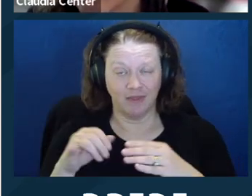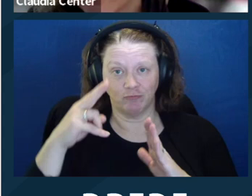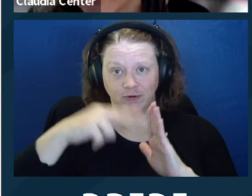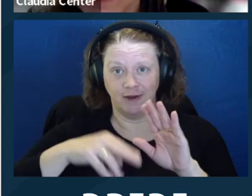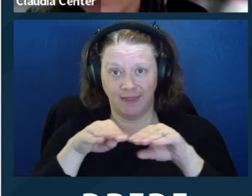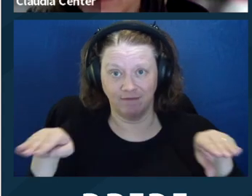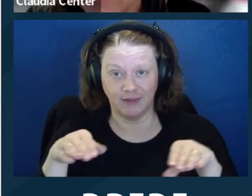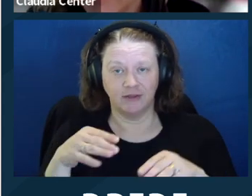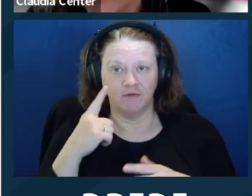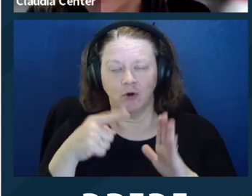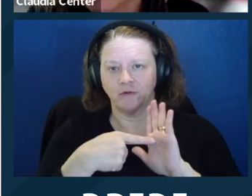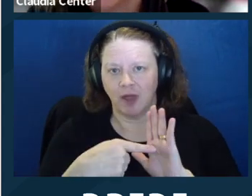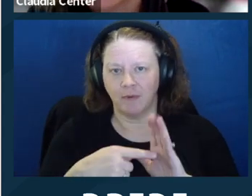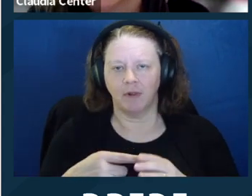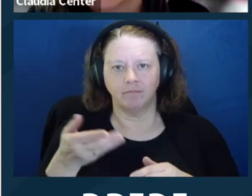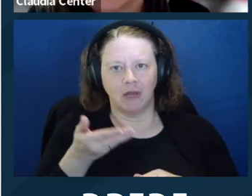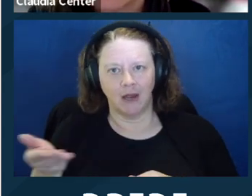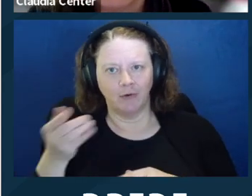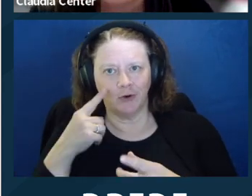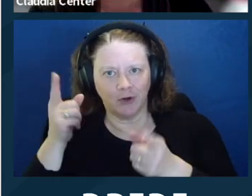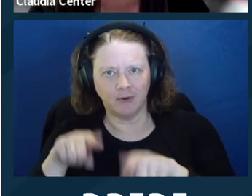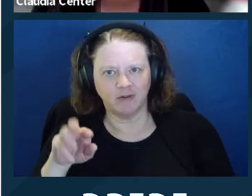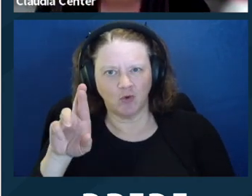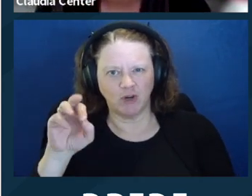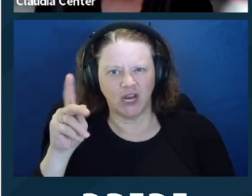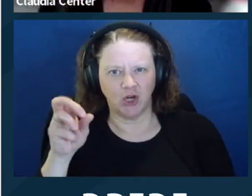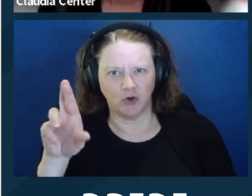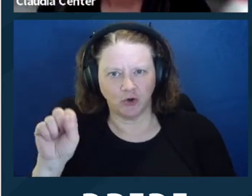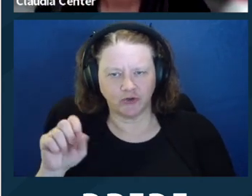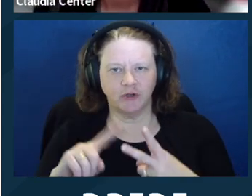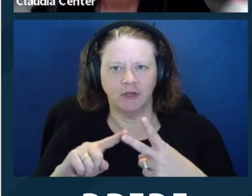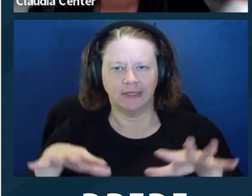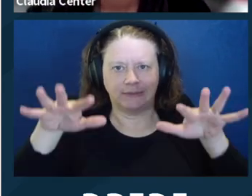other documents that we expect clients to understand.